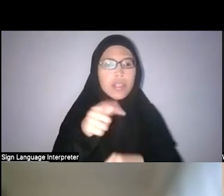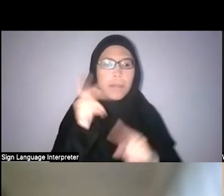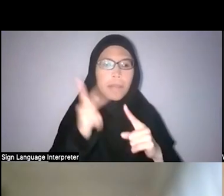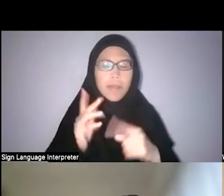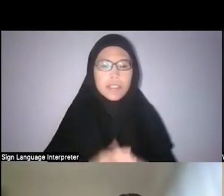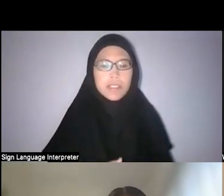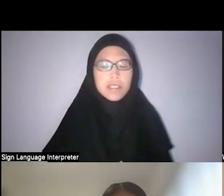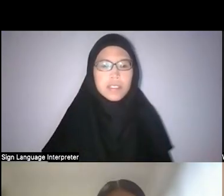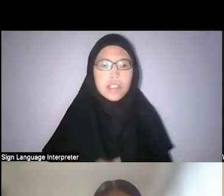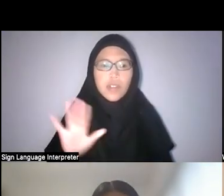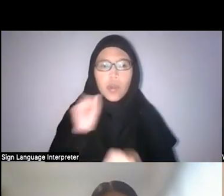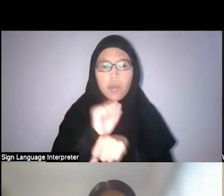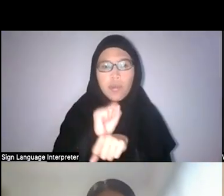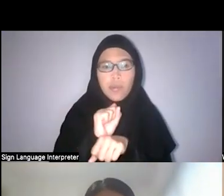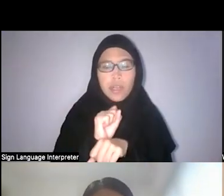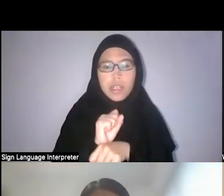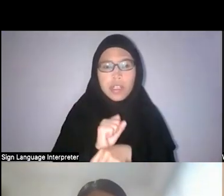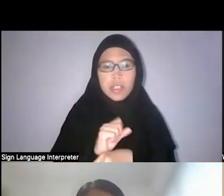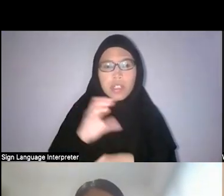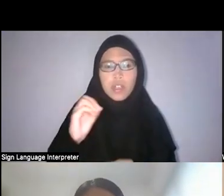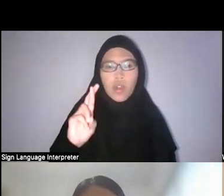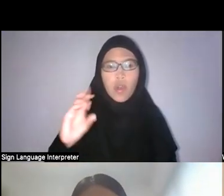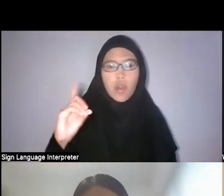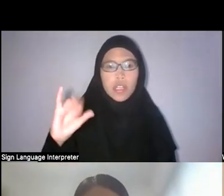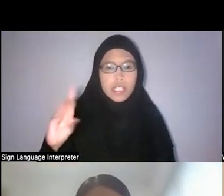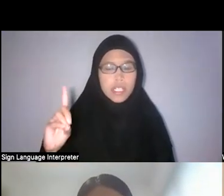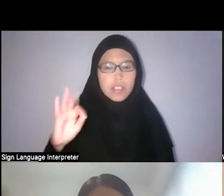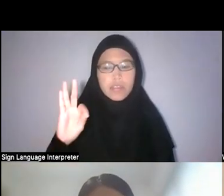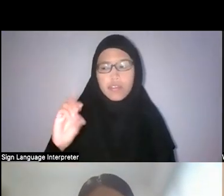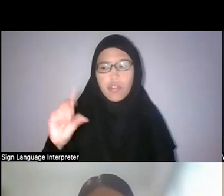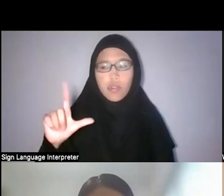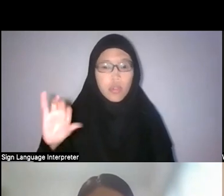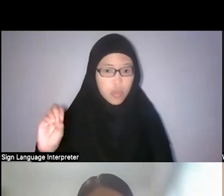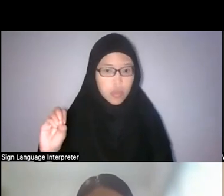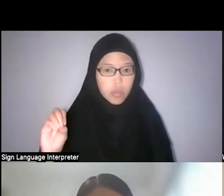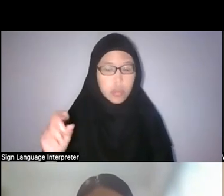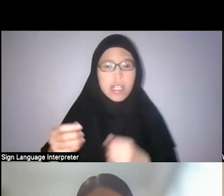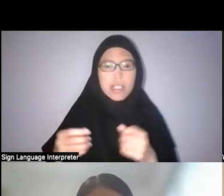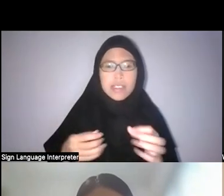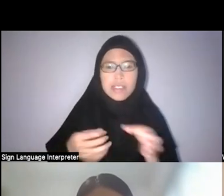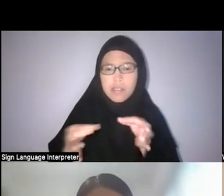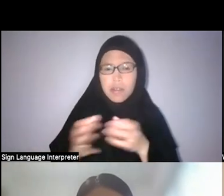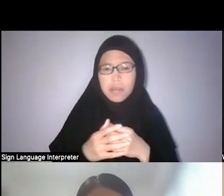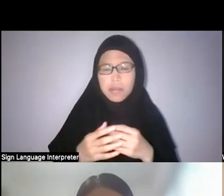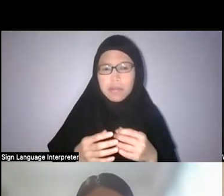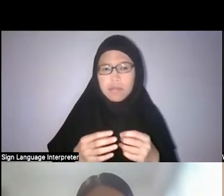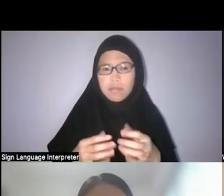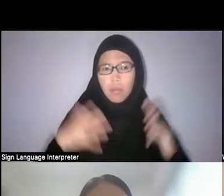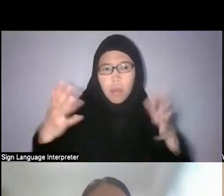Your work, The Orchid Folios, deals very heavily with the construction of a national landscape, right.